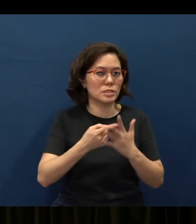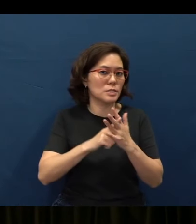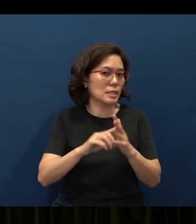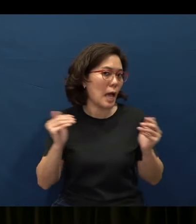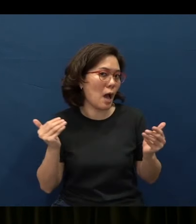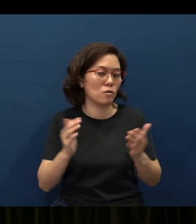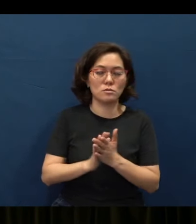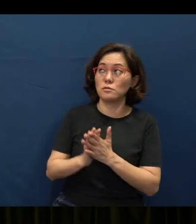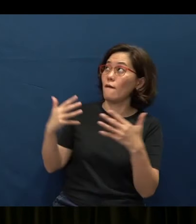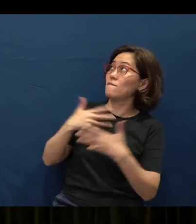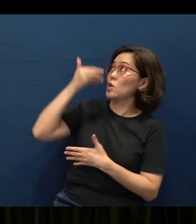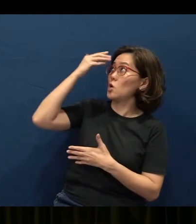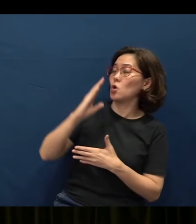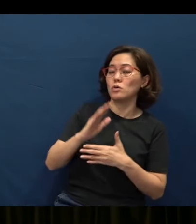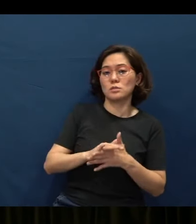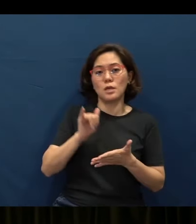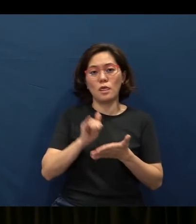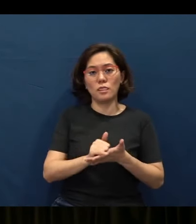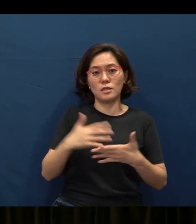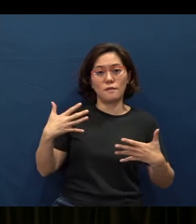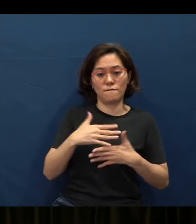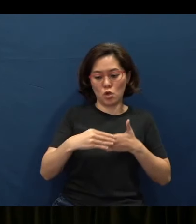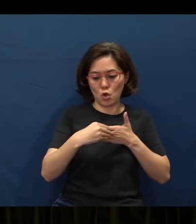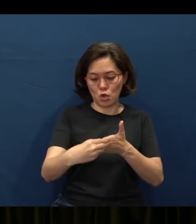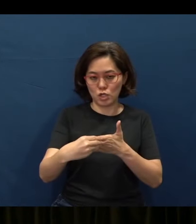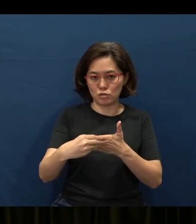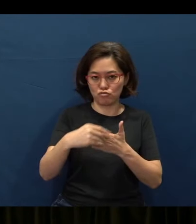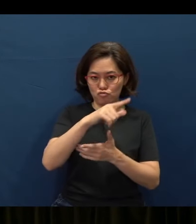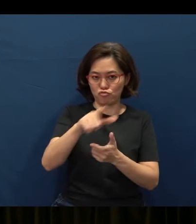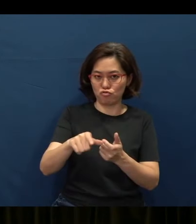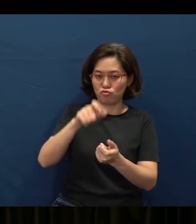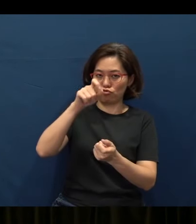and this fear leads to a right relationship with God.